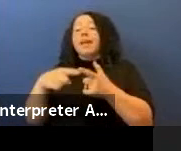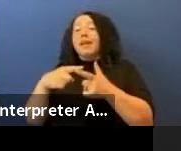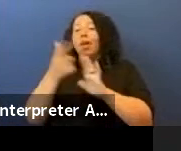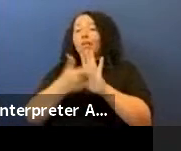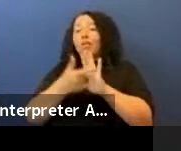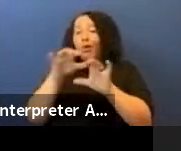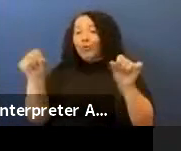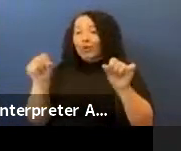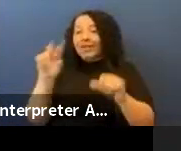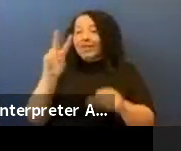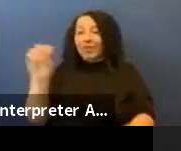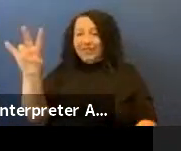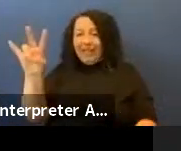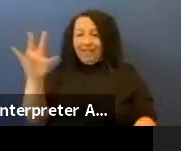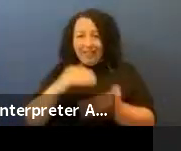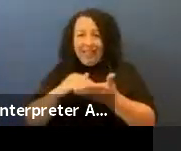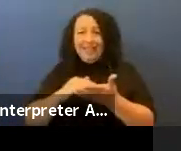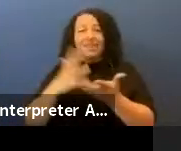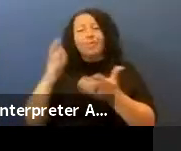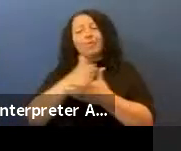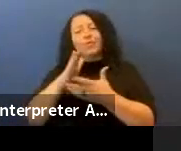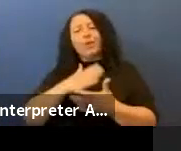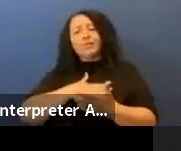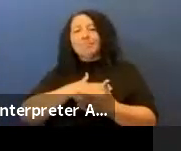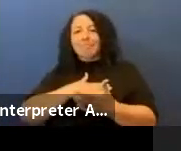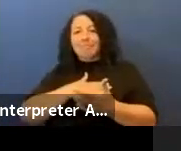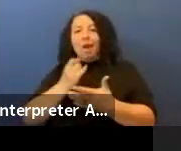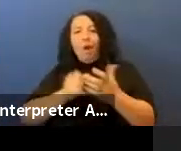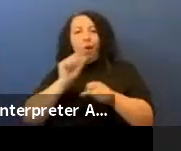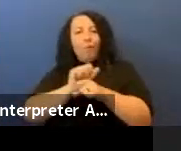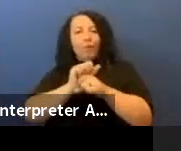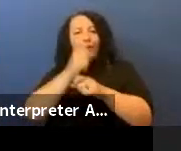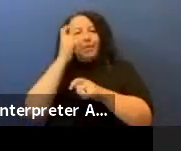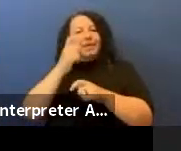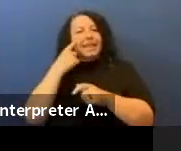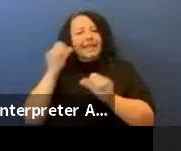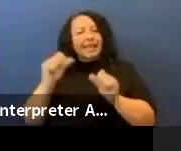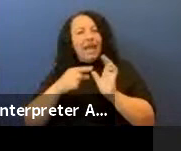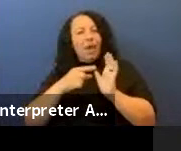artwork because I think that it can exemplify what can happen